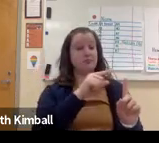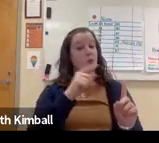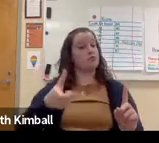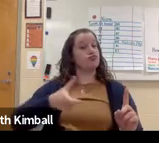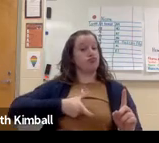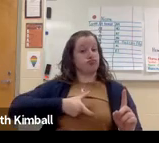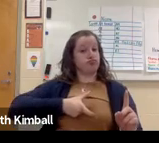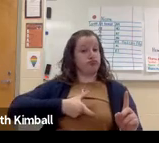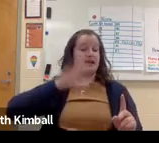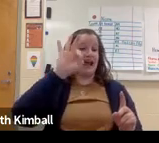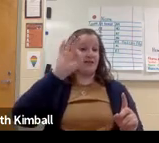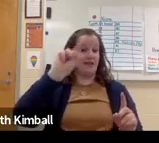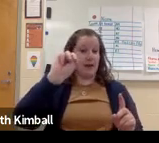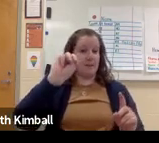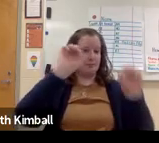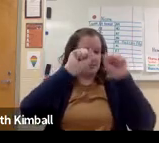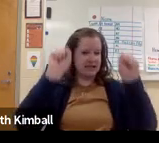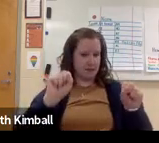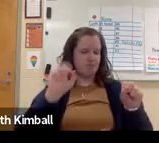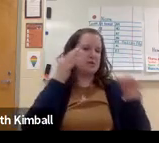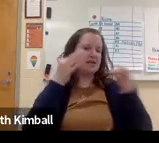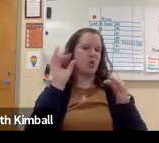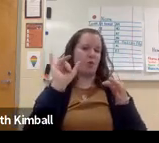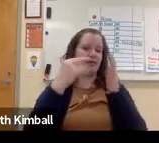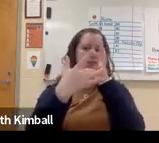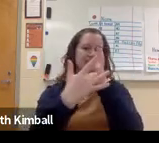In public school when they wear the FM systems--